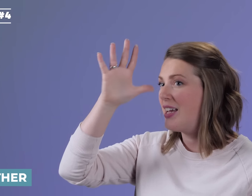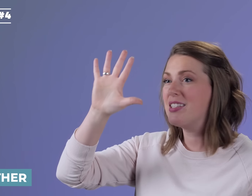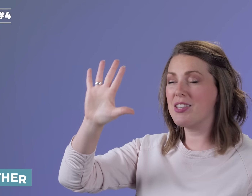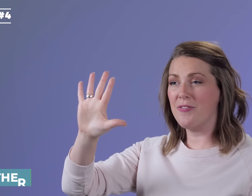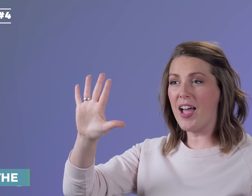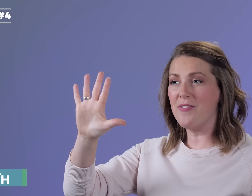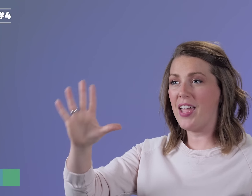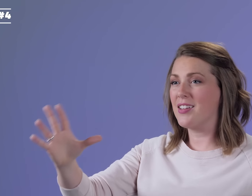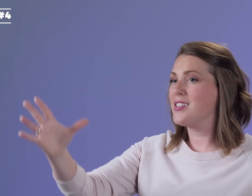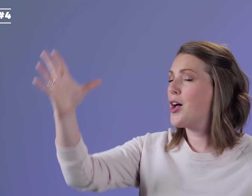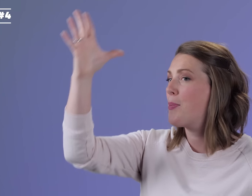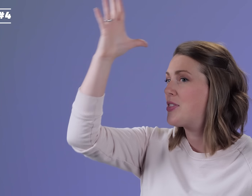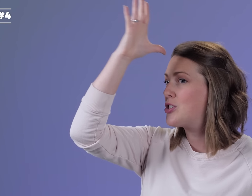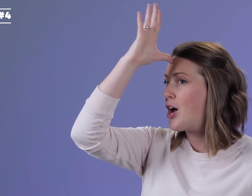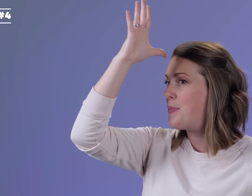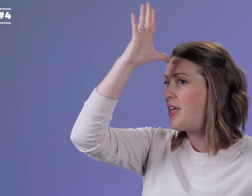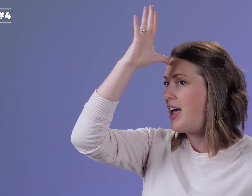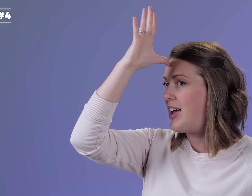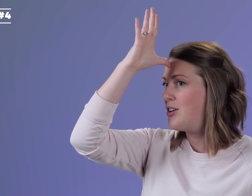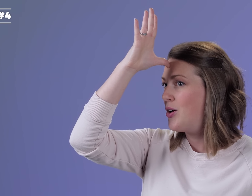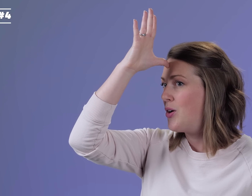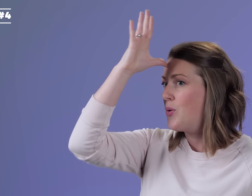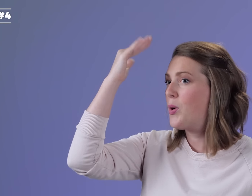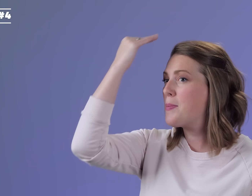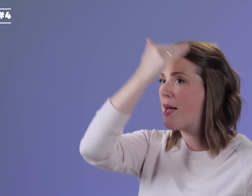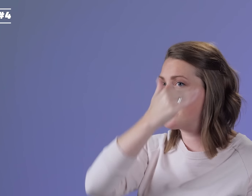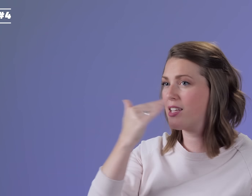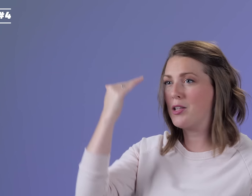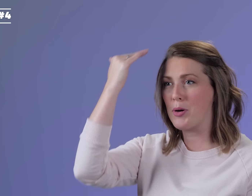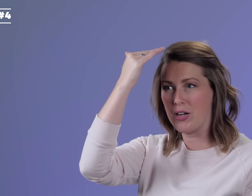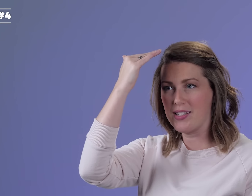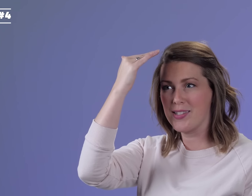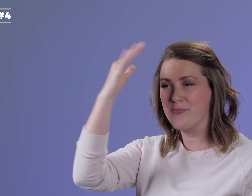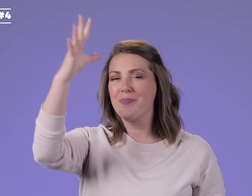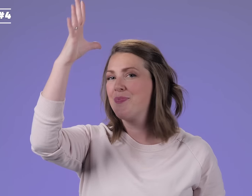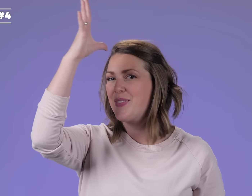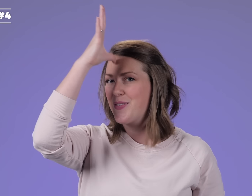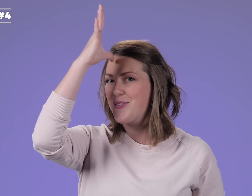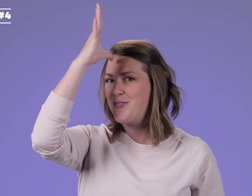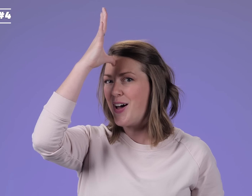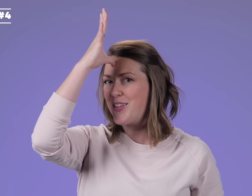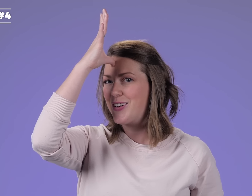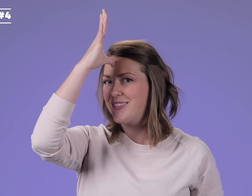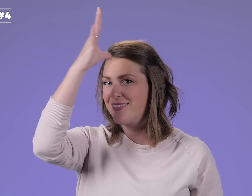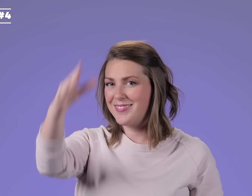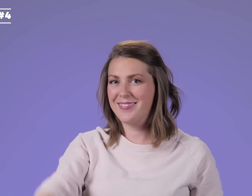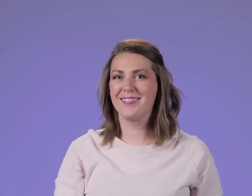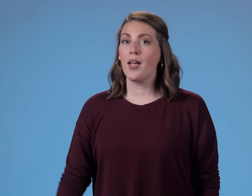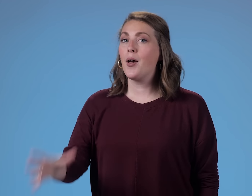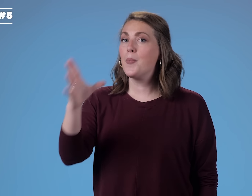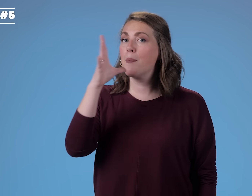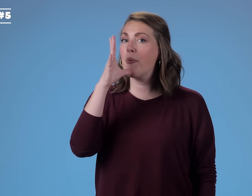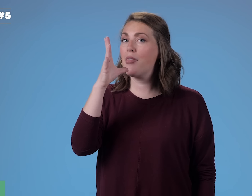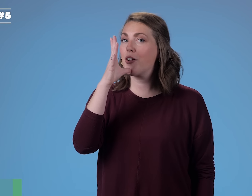It's the five hand but the top of the head where the masculine part is FATHER MOTHER